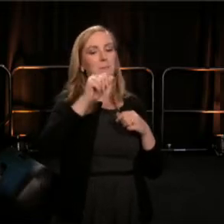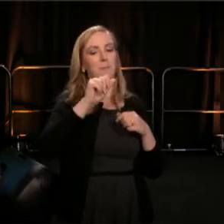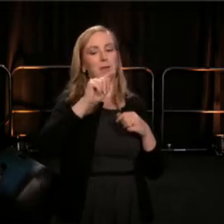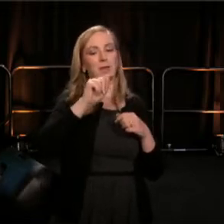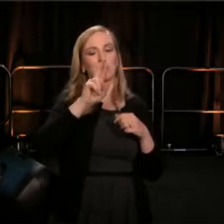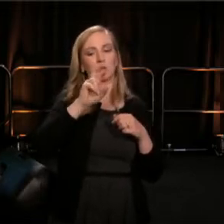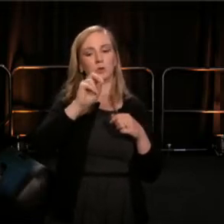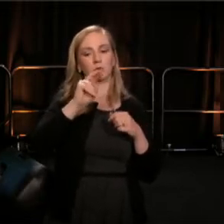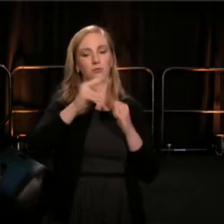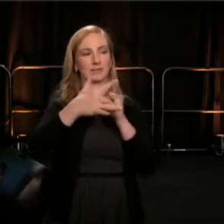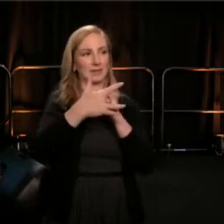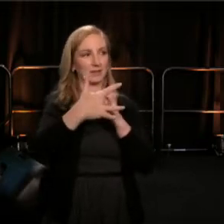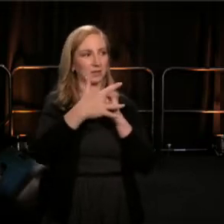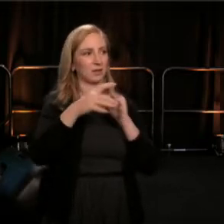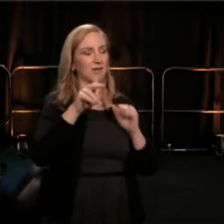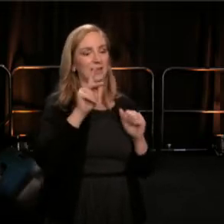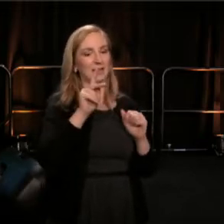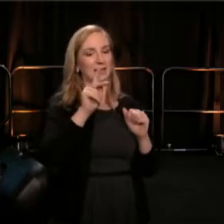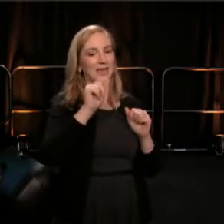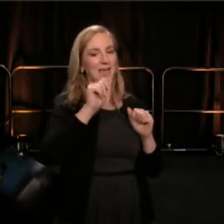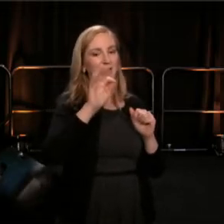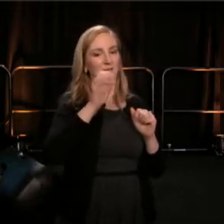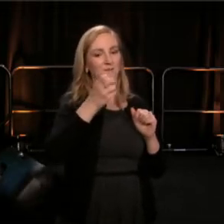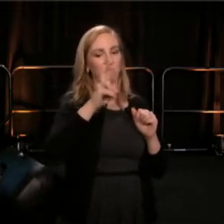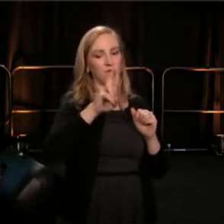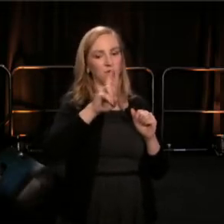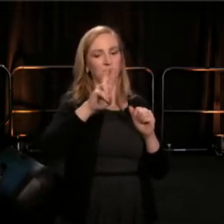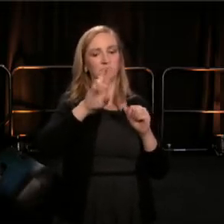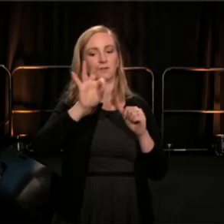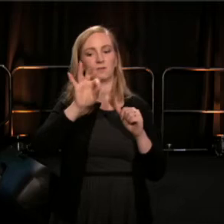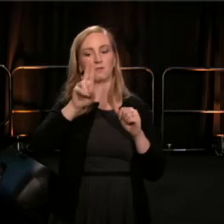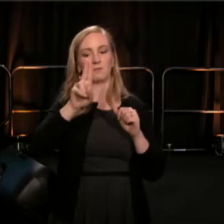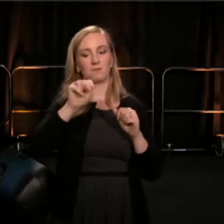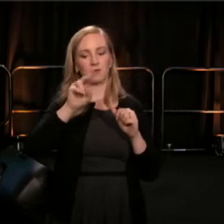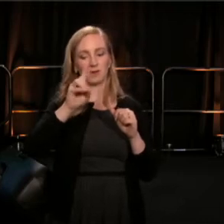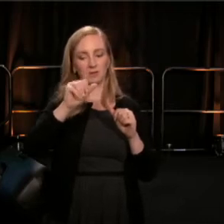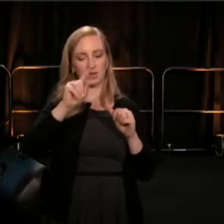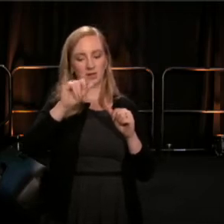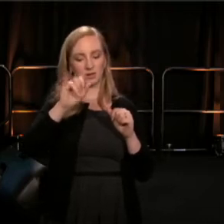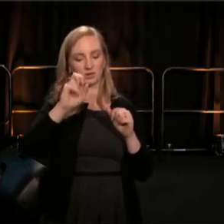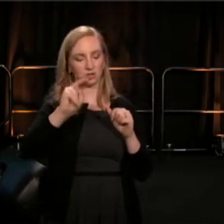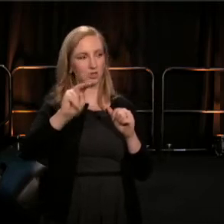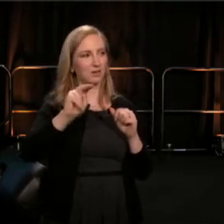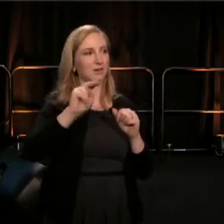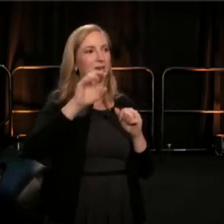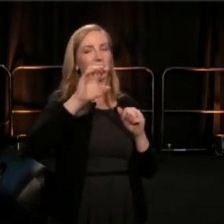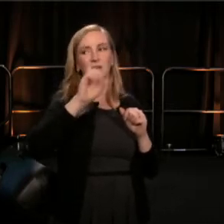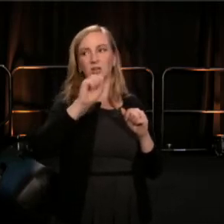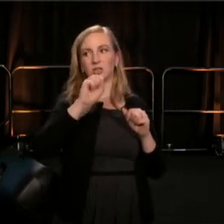the Cafritz Foundation, Share Foundation, The Sheri and Les Biller Family Foundation,